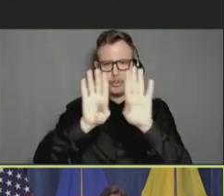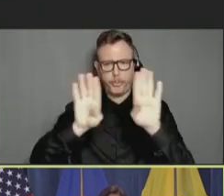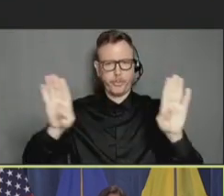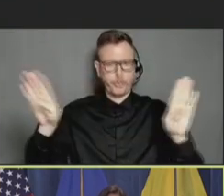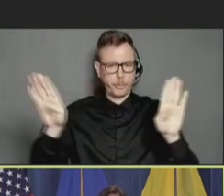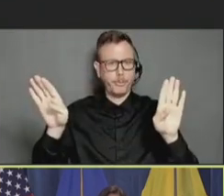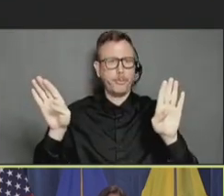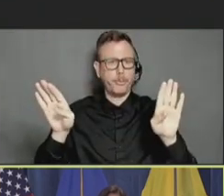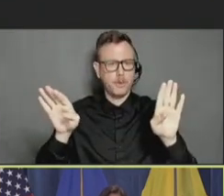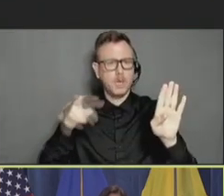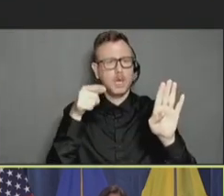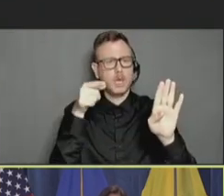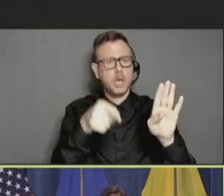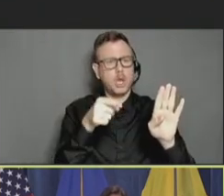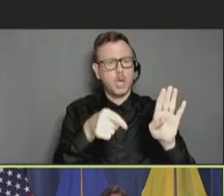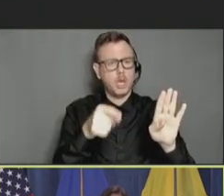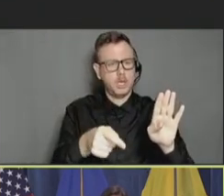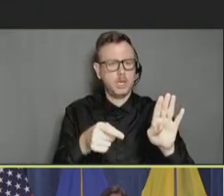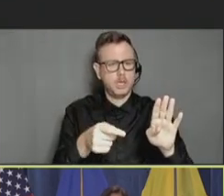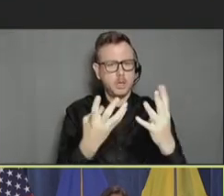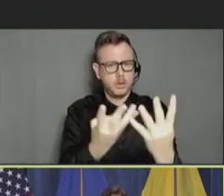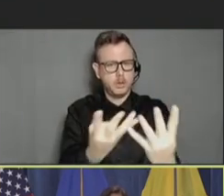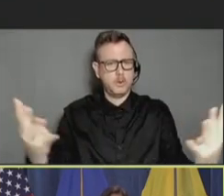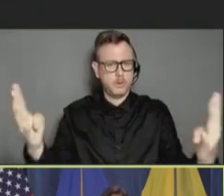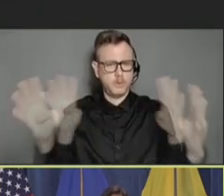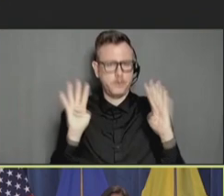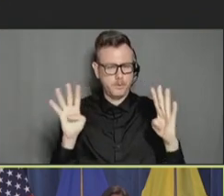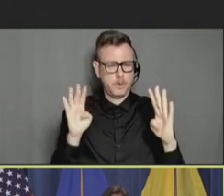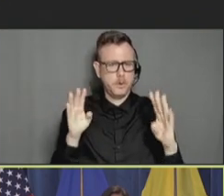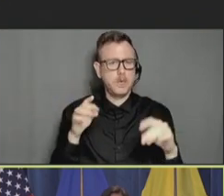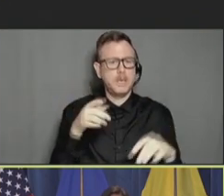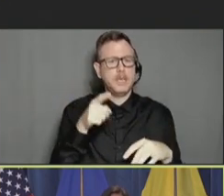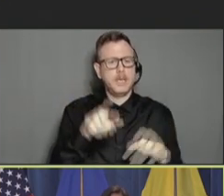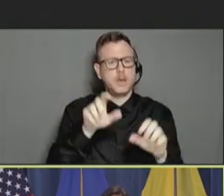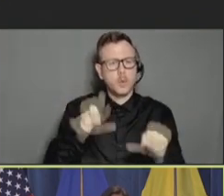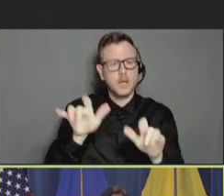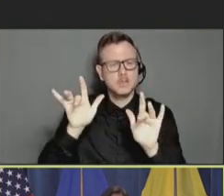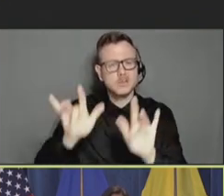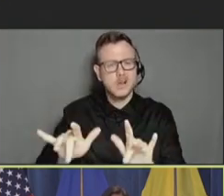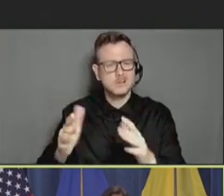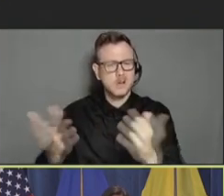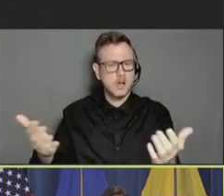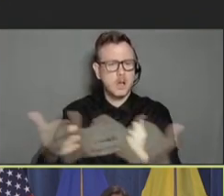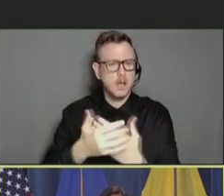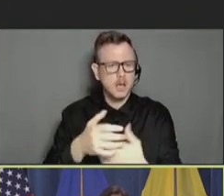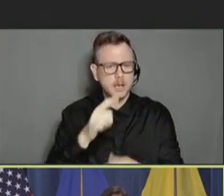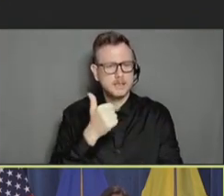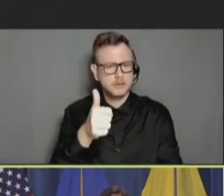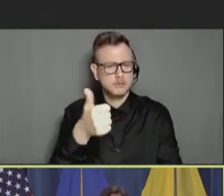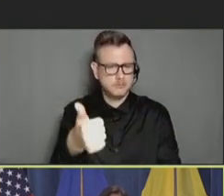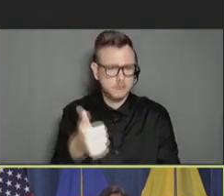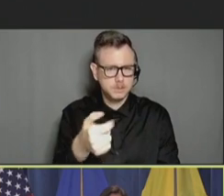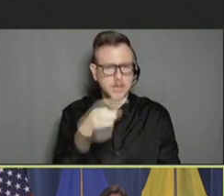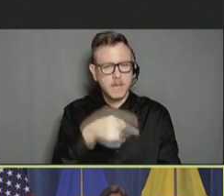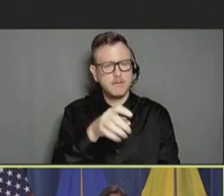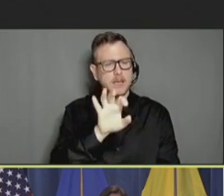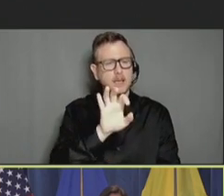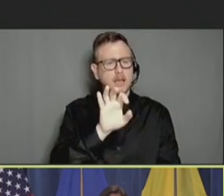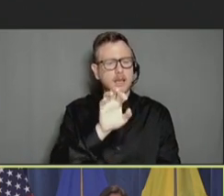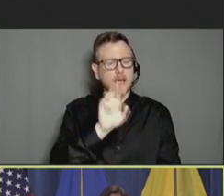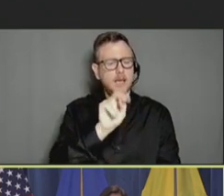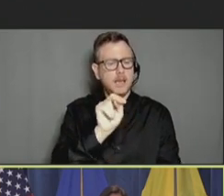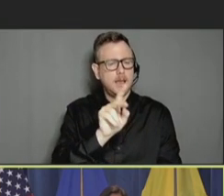porch so that he could touch and hug his 10-year-old granddaughter. And he's wearing an N-95 mask.